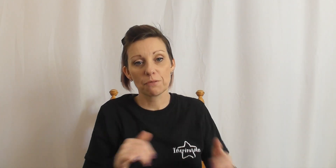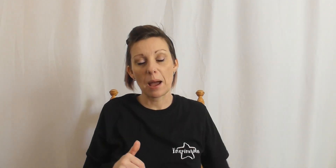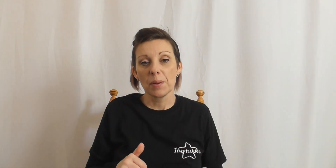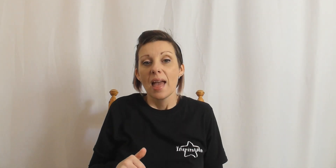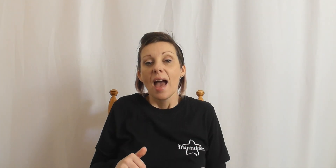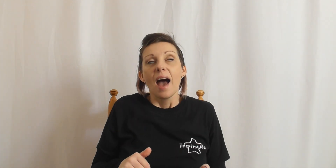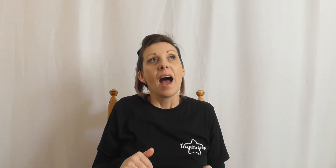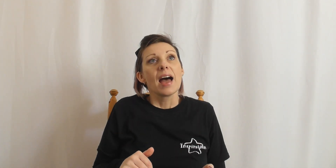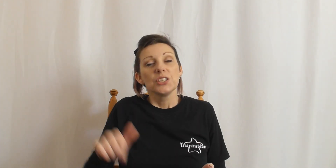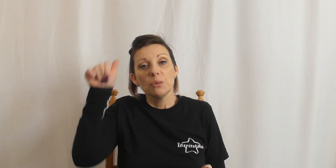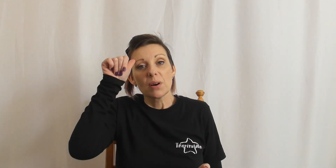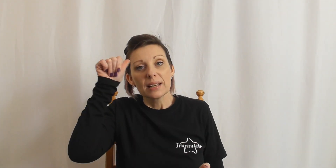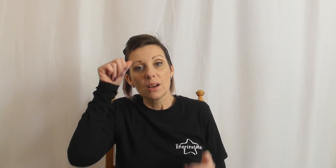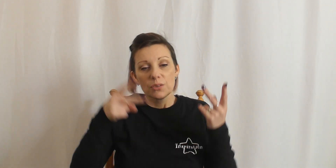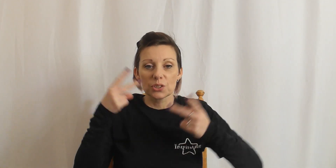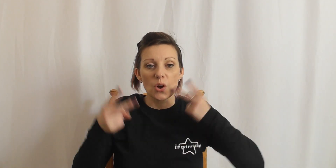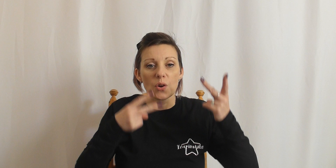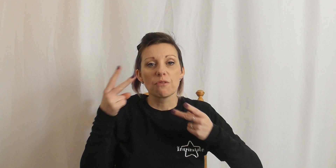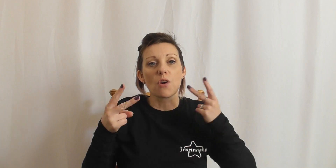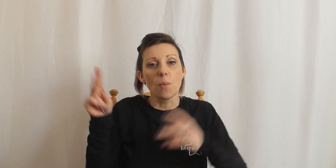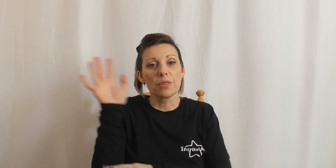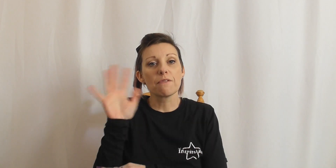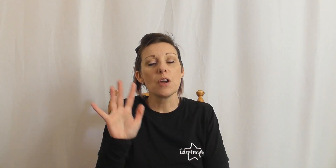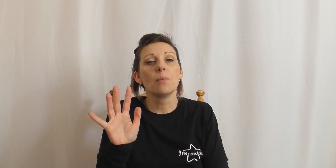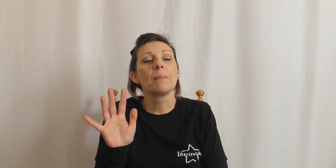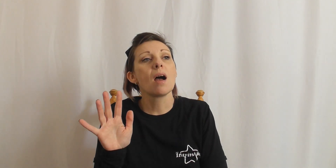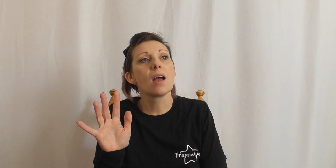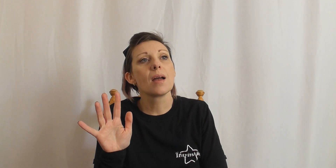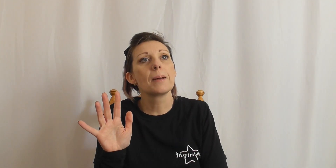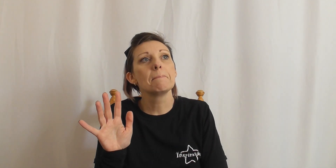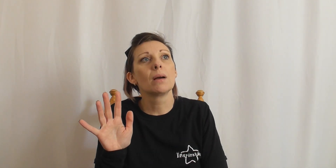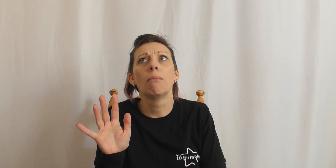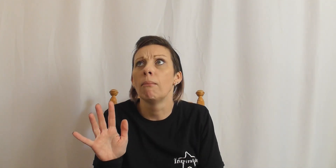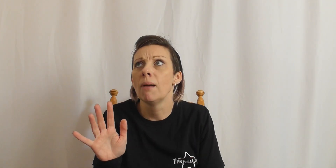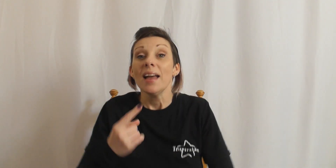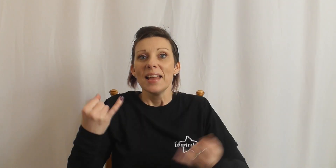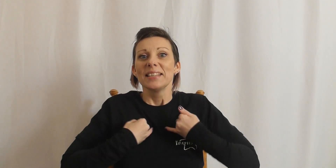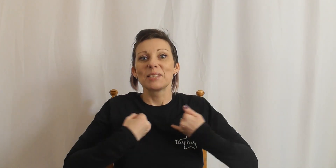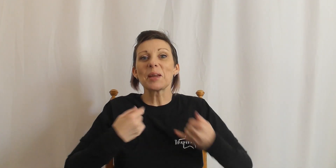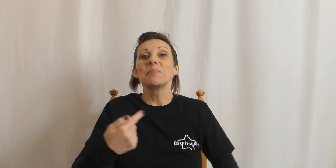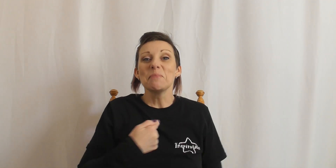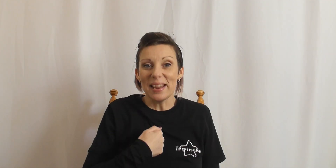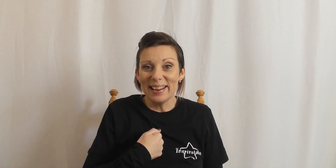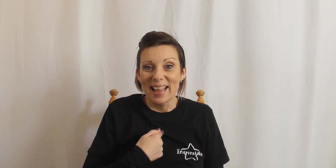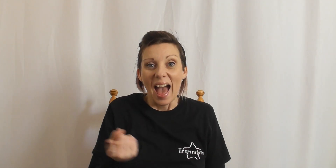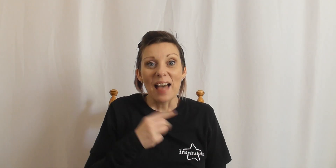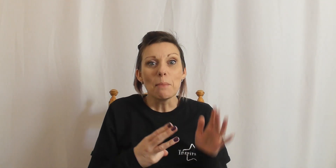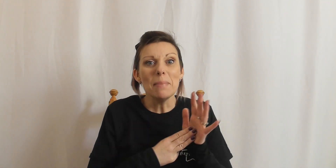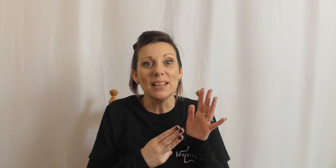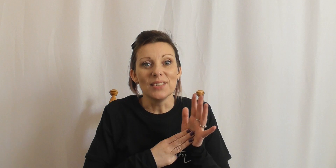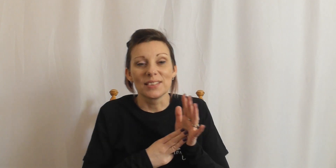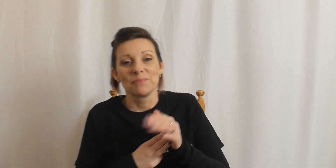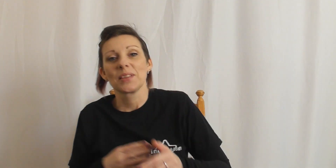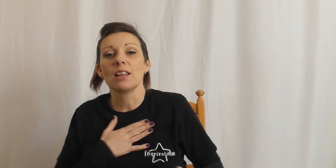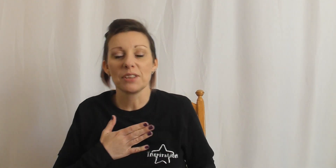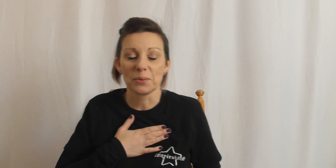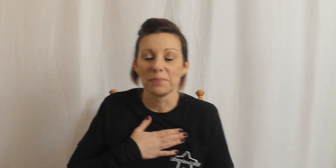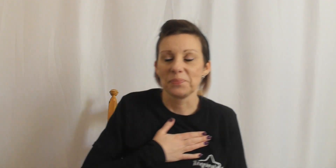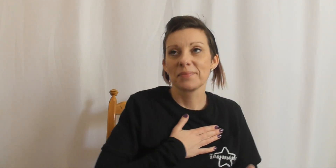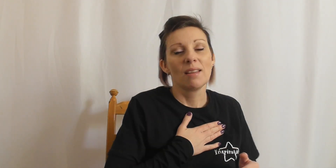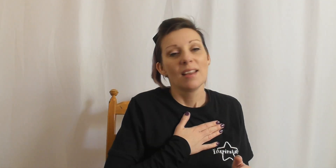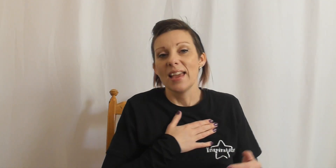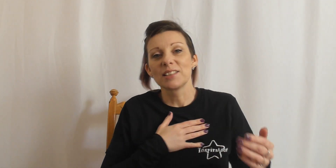Fab and you might know the song from the film. Despicable me and the minions, love this one. It's a